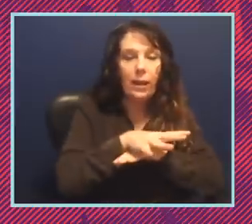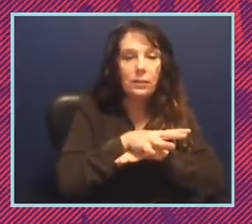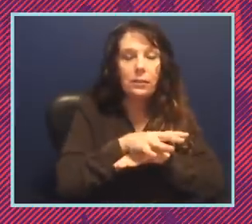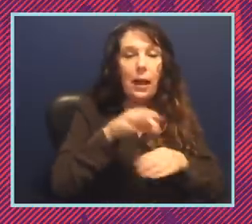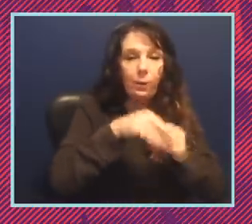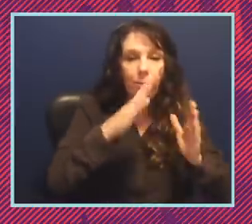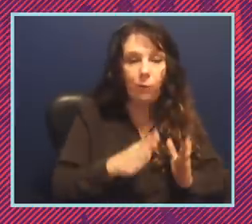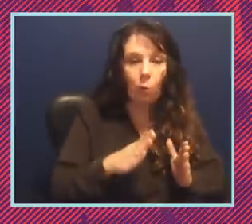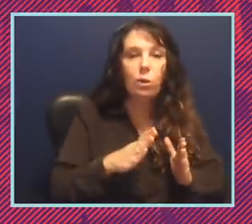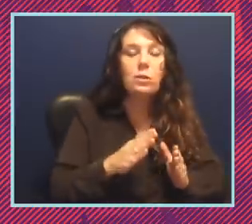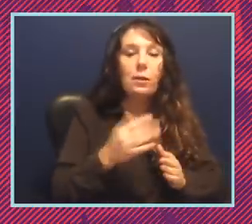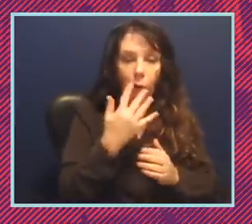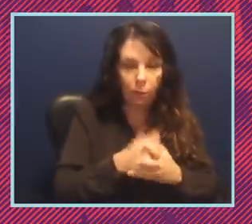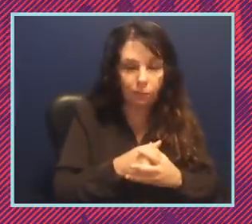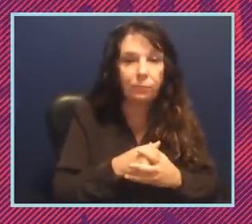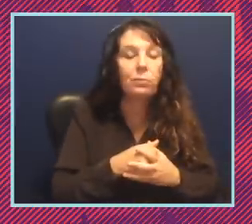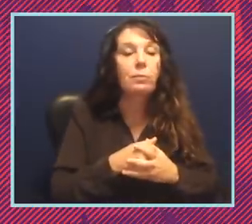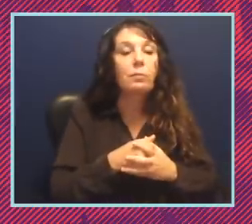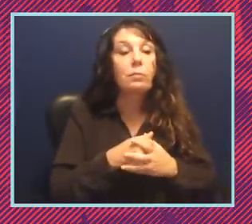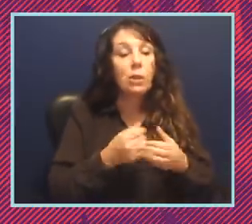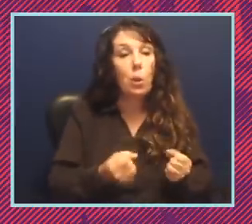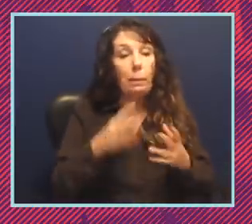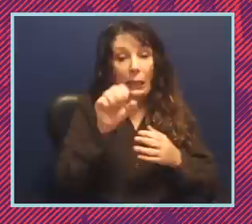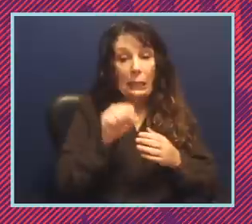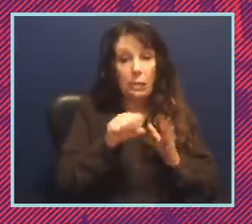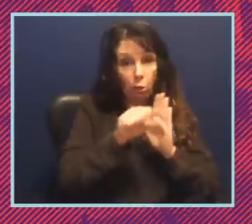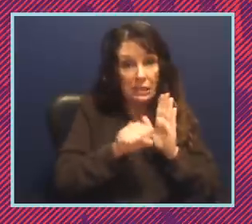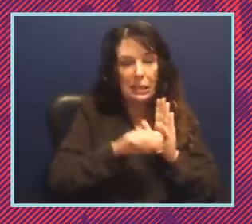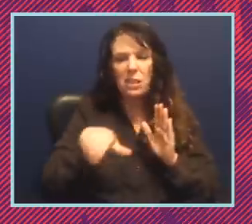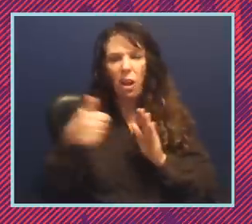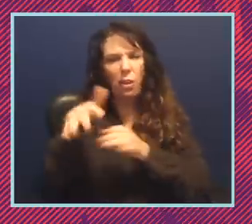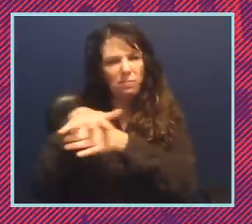and so um a number of the southern states as well as other jurisdictions across the country were